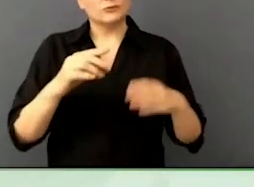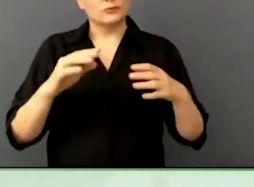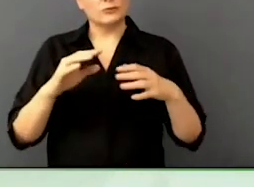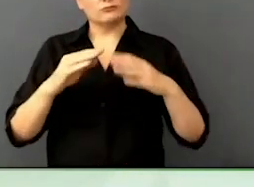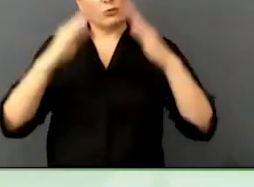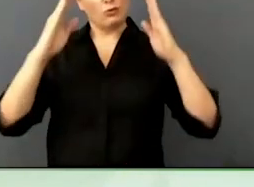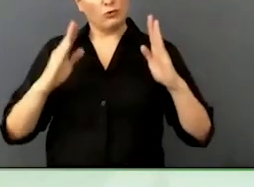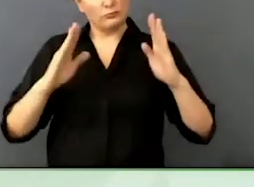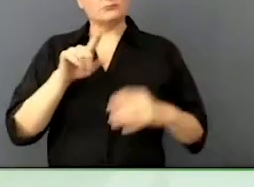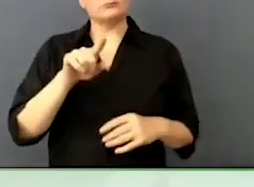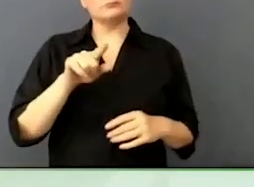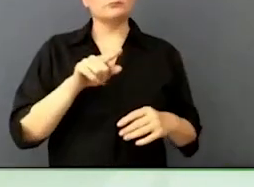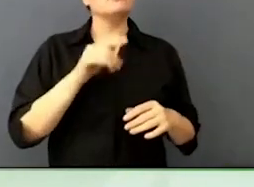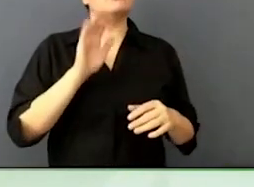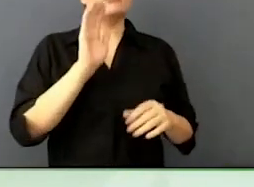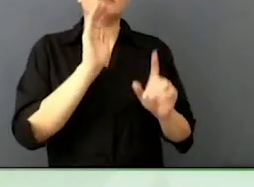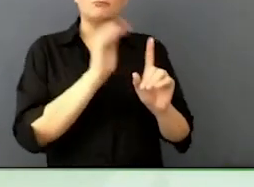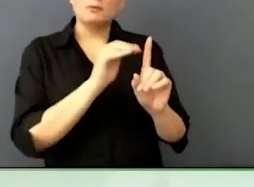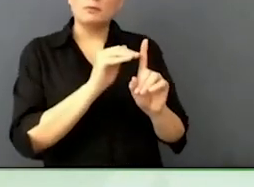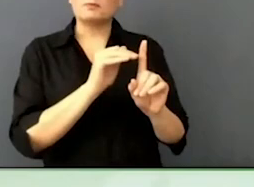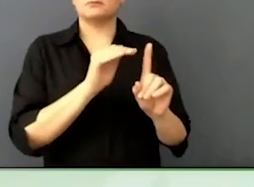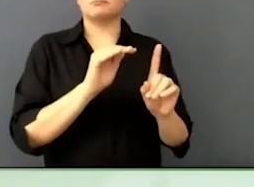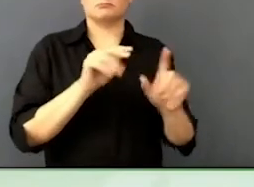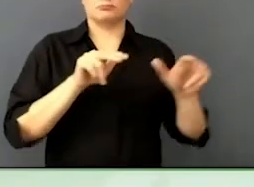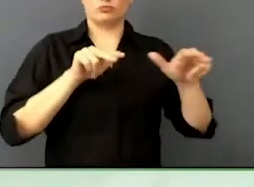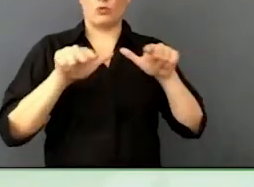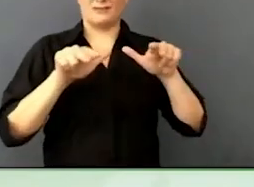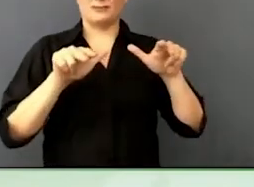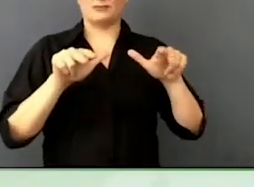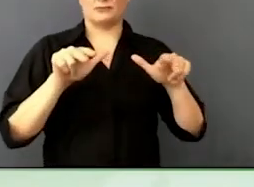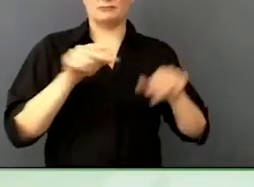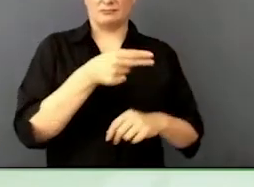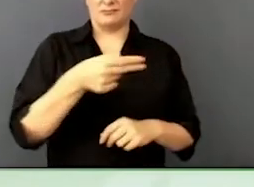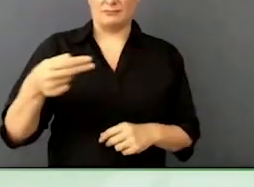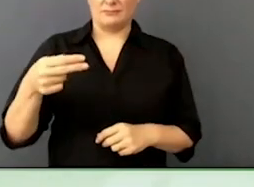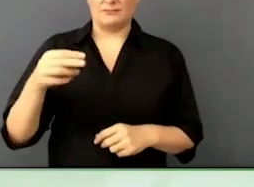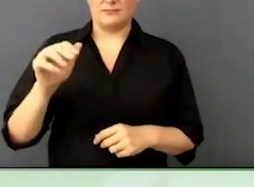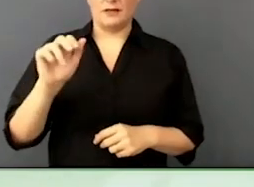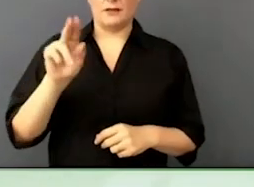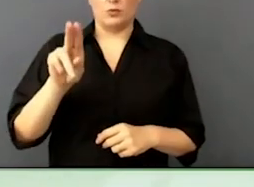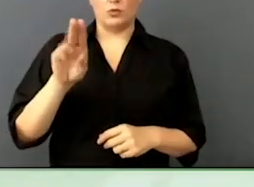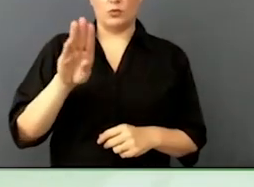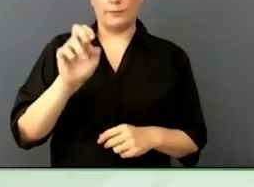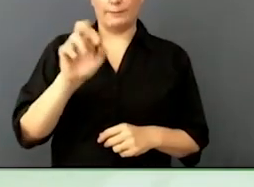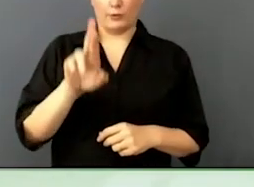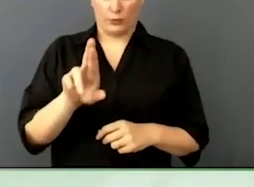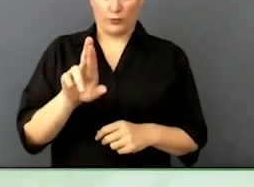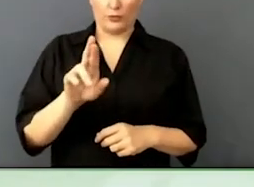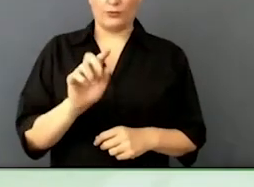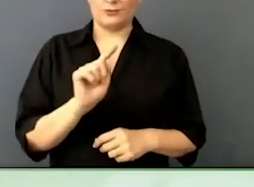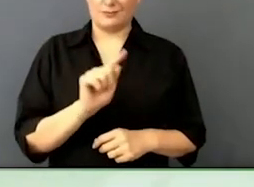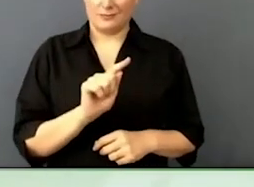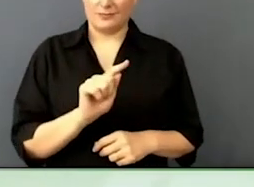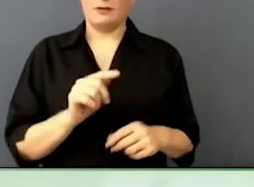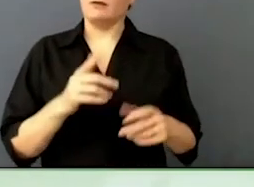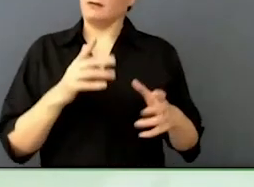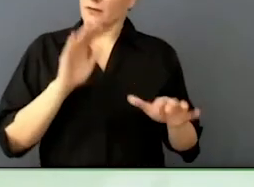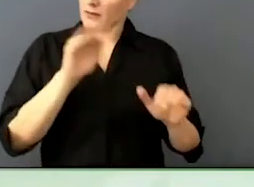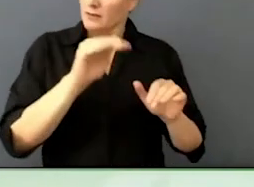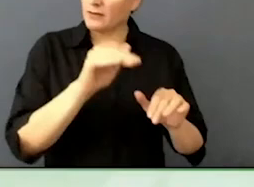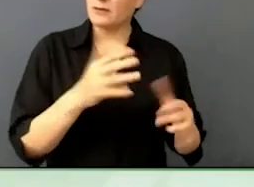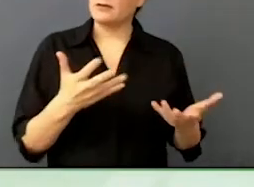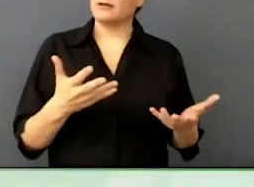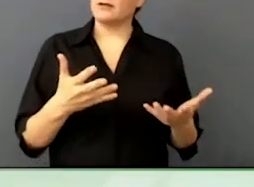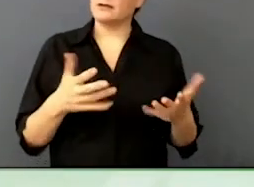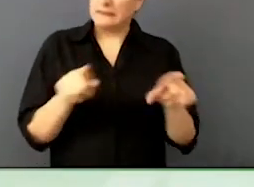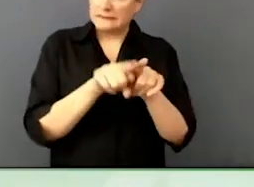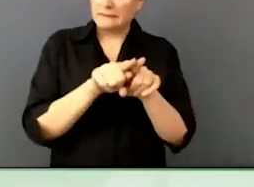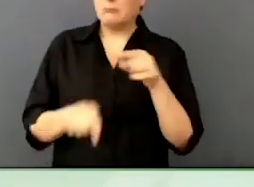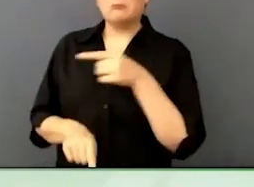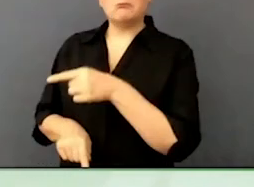My final words, I think we need to move from case management to